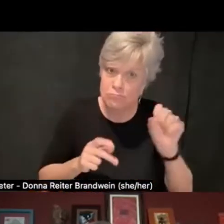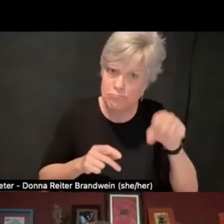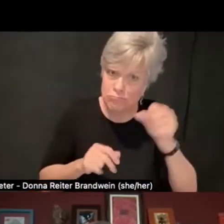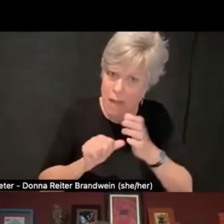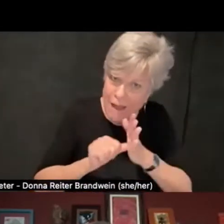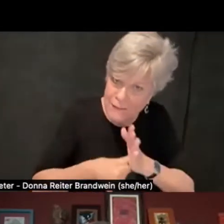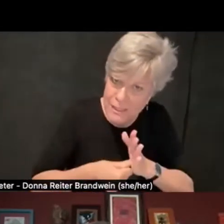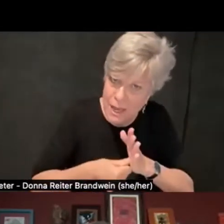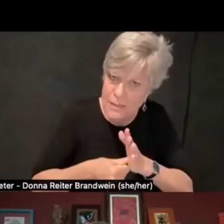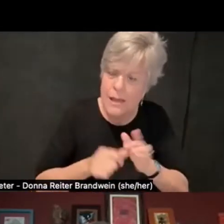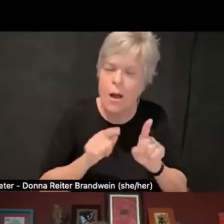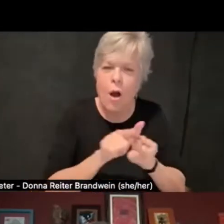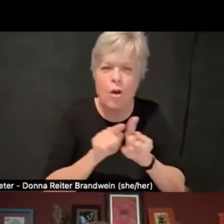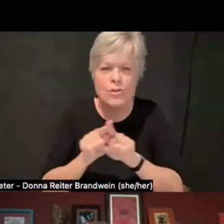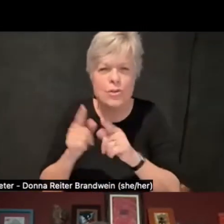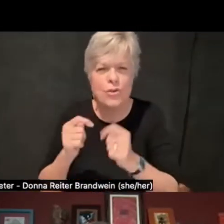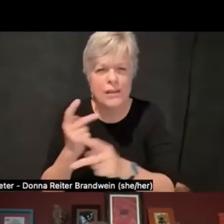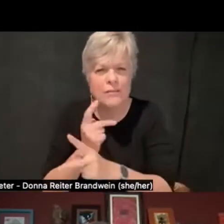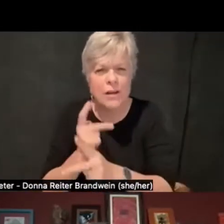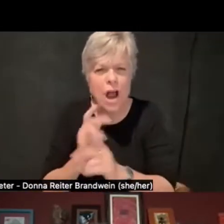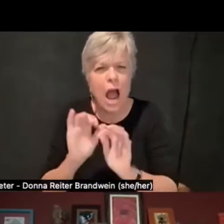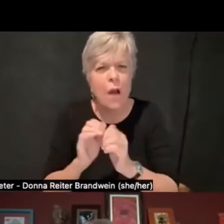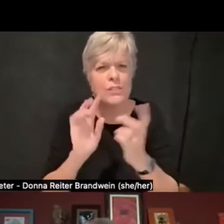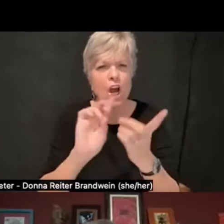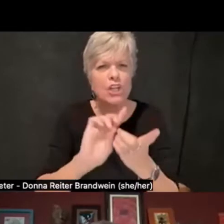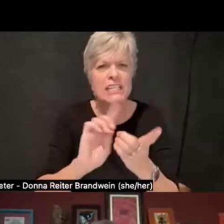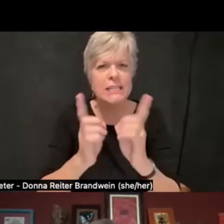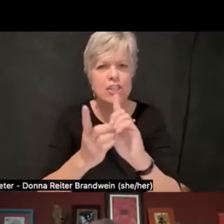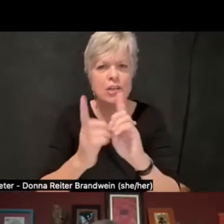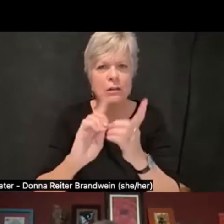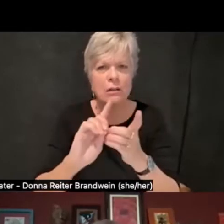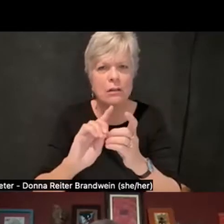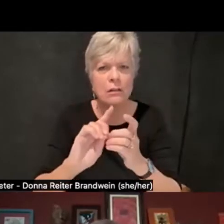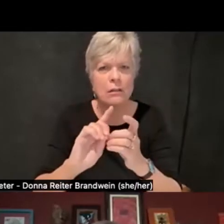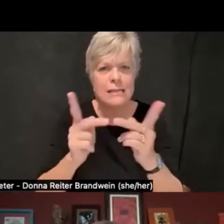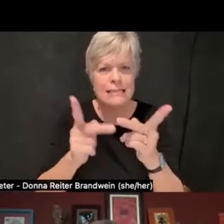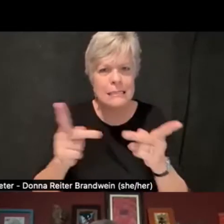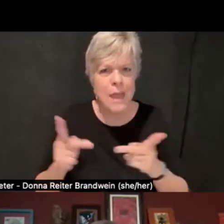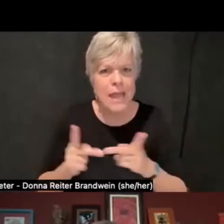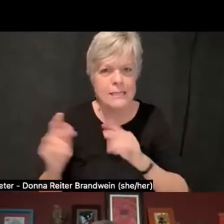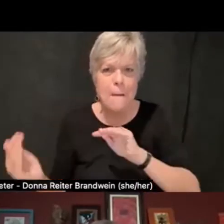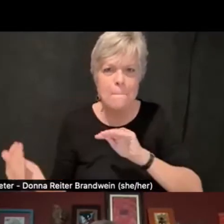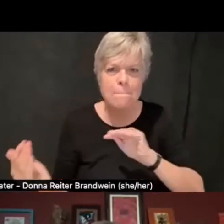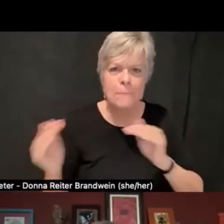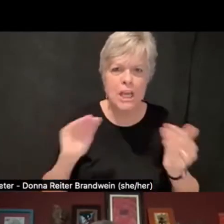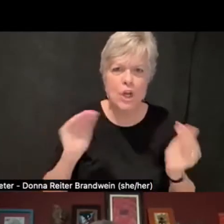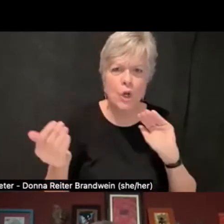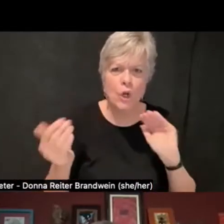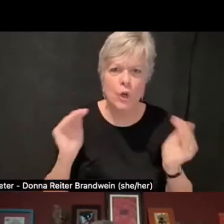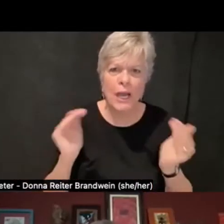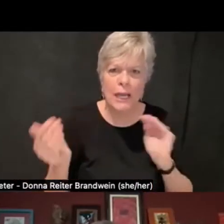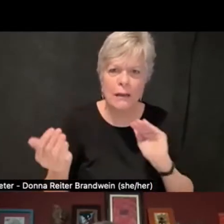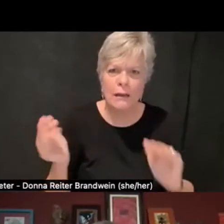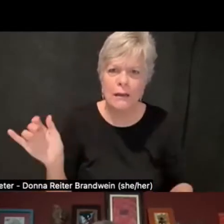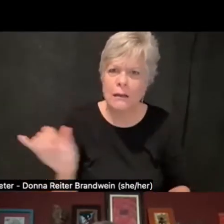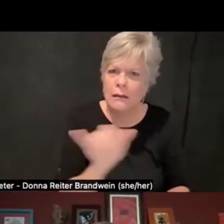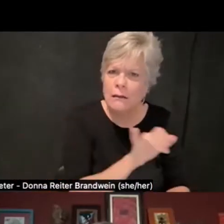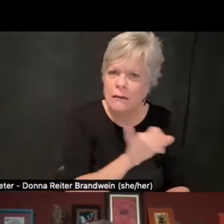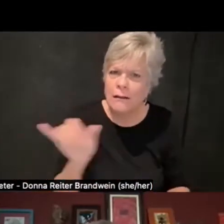at how is our digital space mirroring these things that we've wanted to do in our physical space?